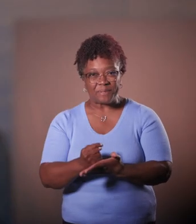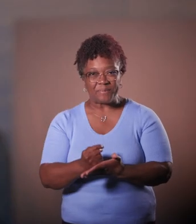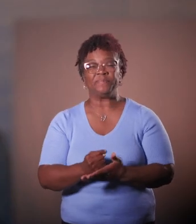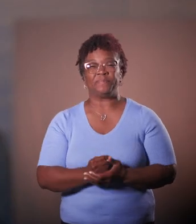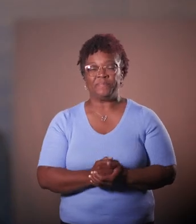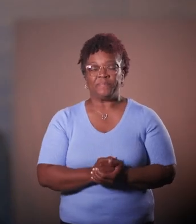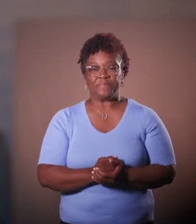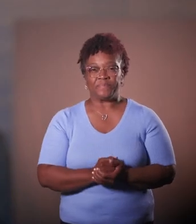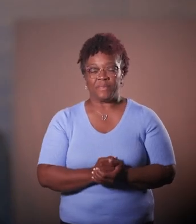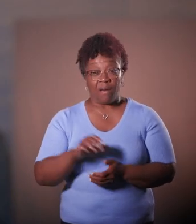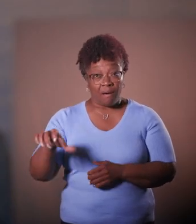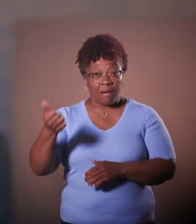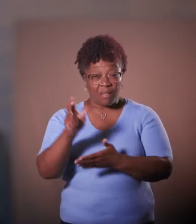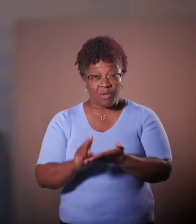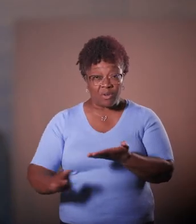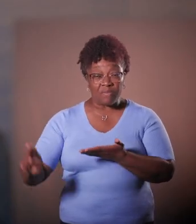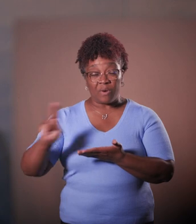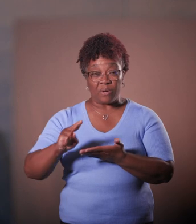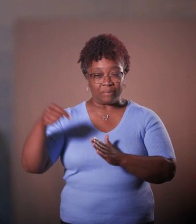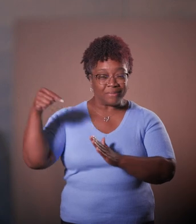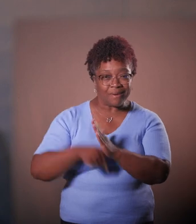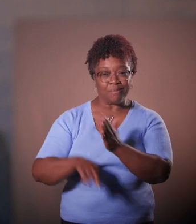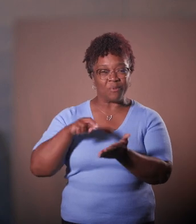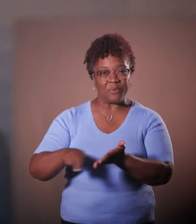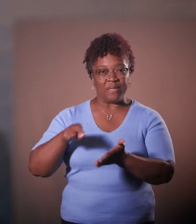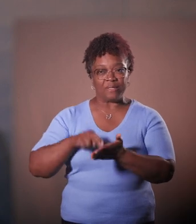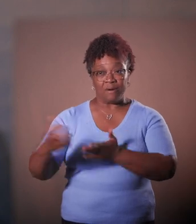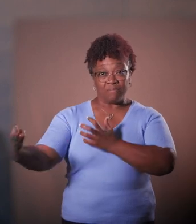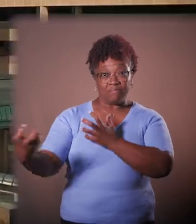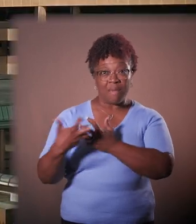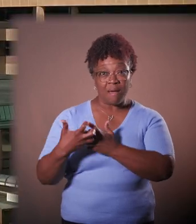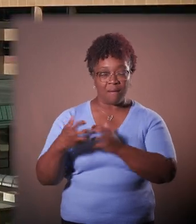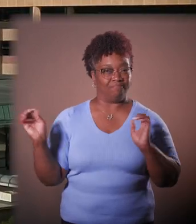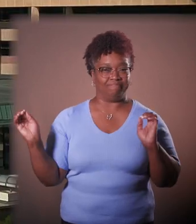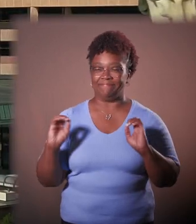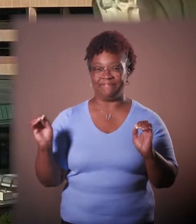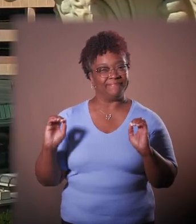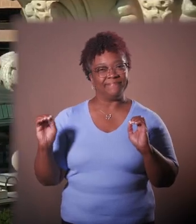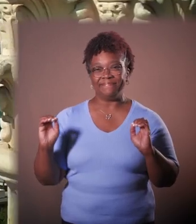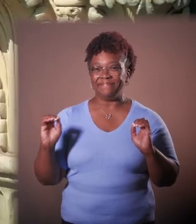There is simply no university with the breadth of research and excellence to match that of the University of Michigan.